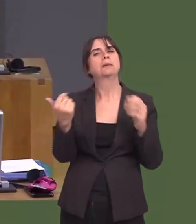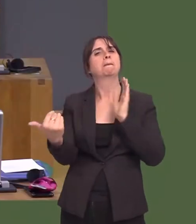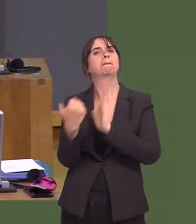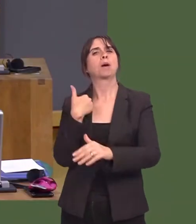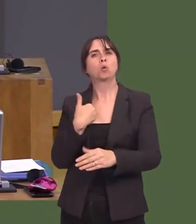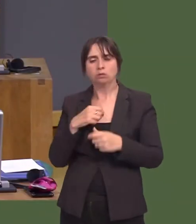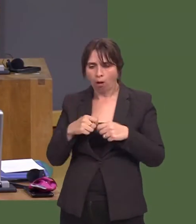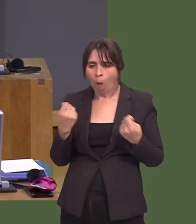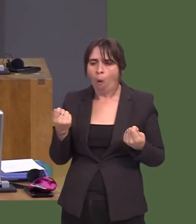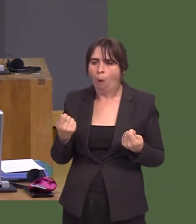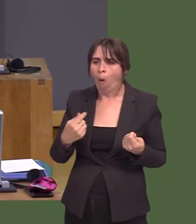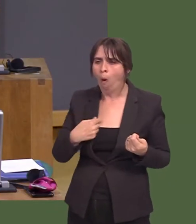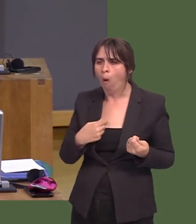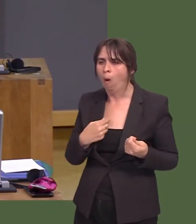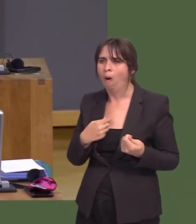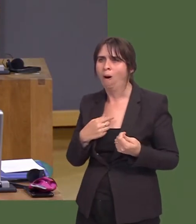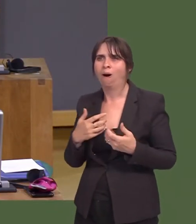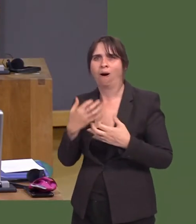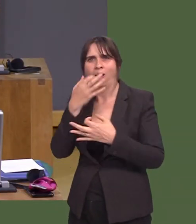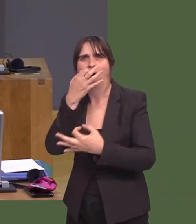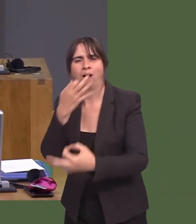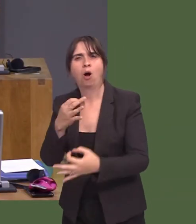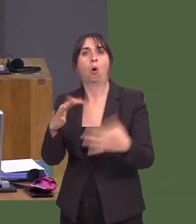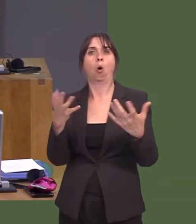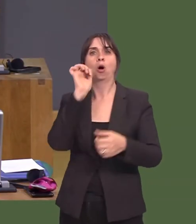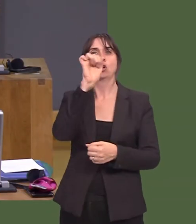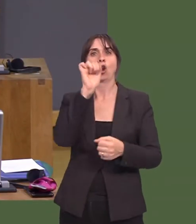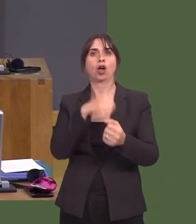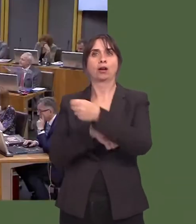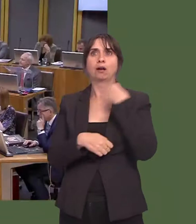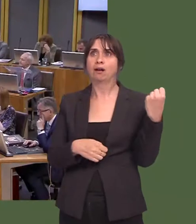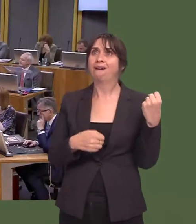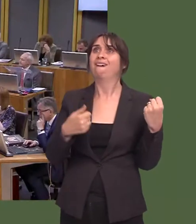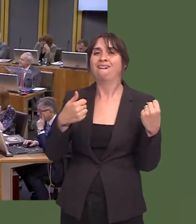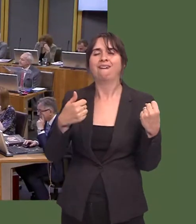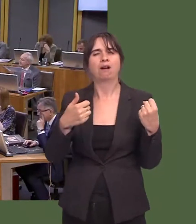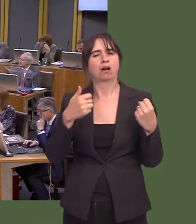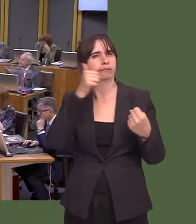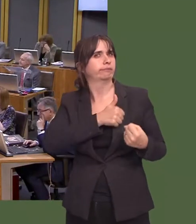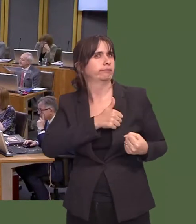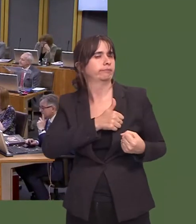They can be hugely believable, given the fact they will often use e-mails that look like